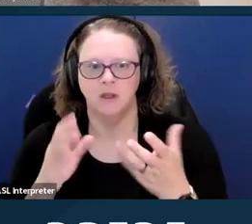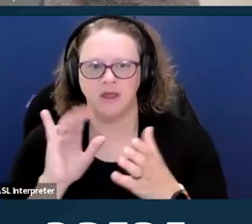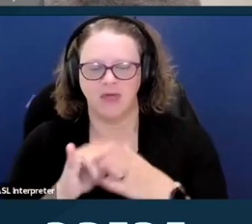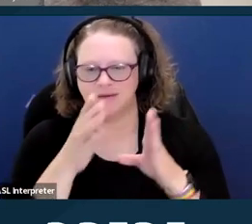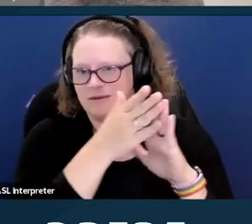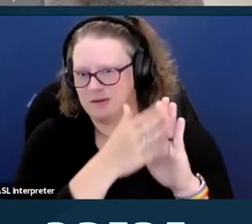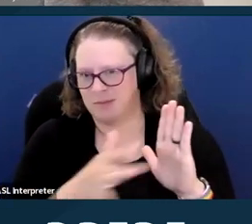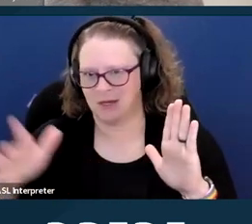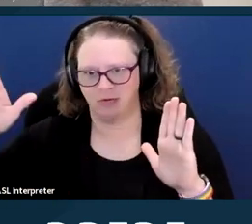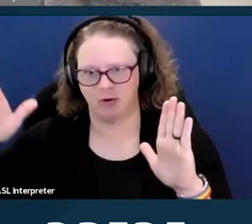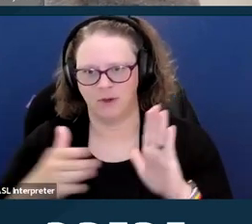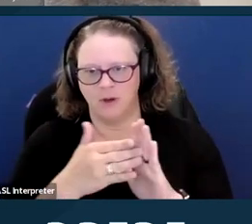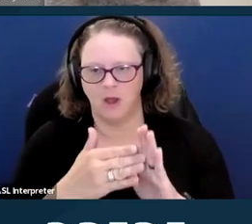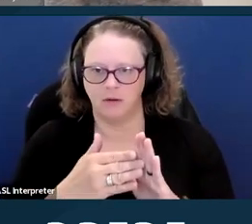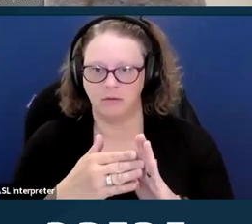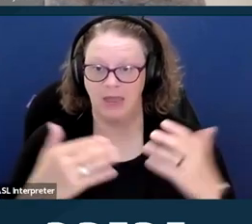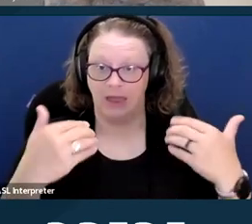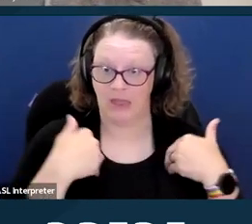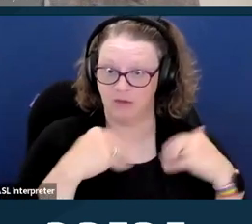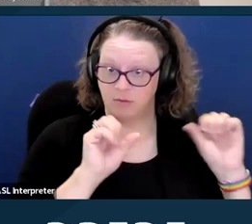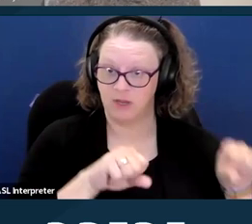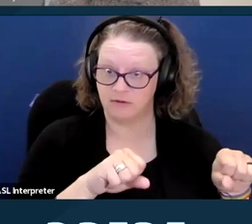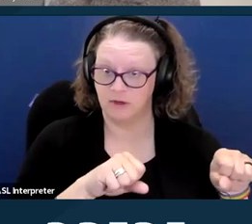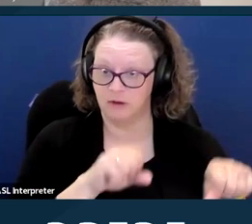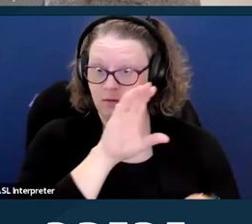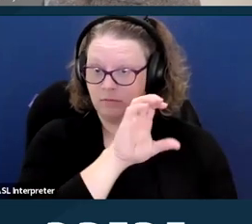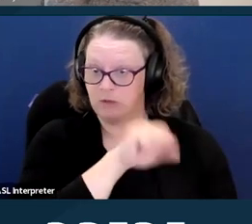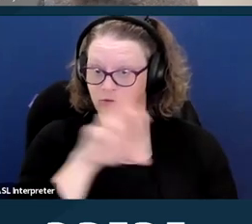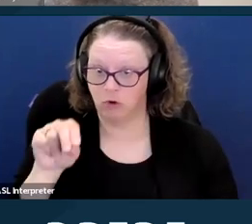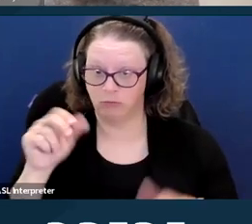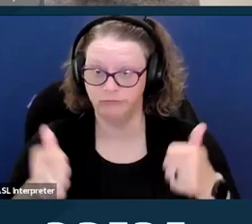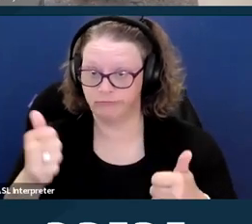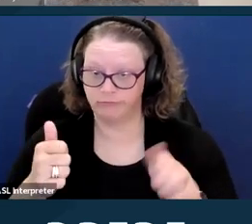It's not a yes or no question, it can change with context,